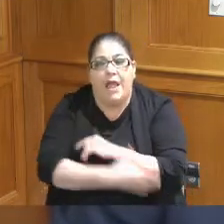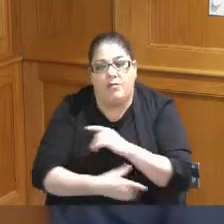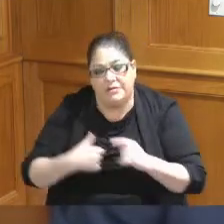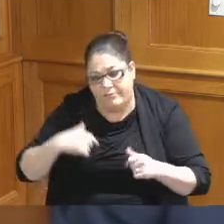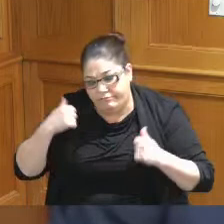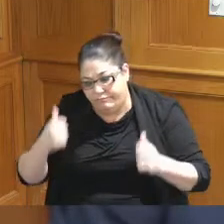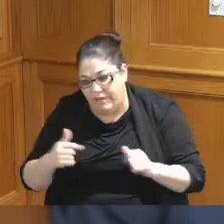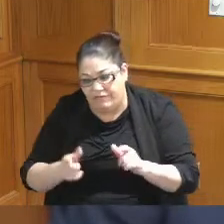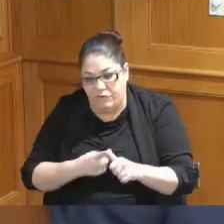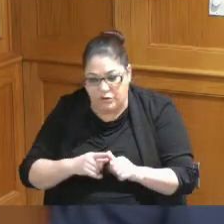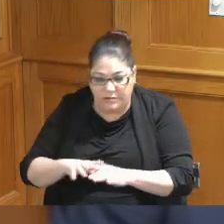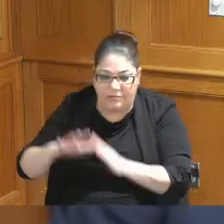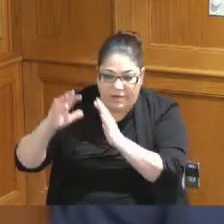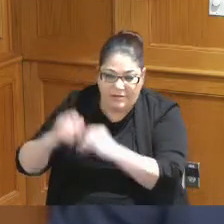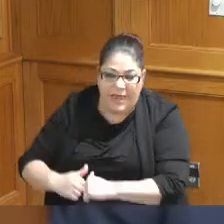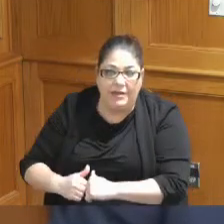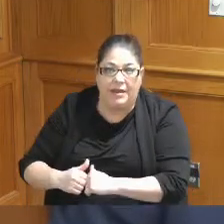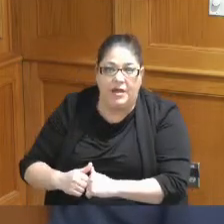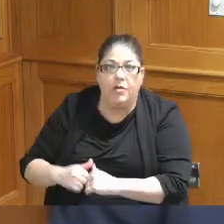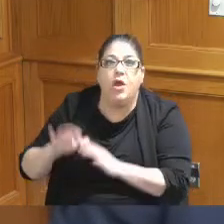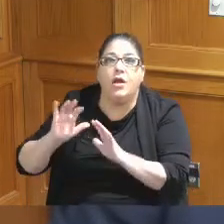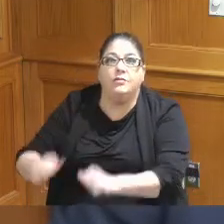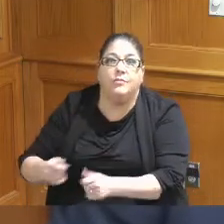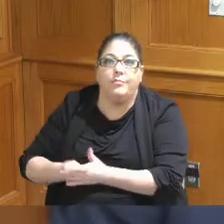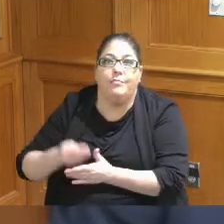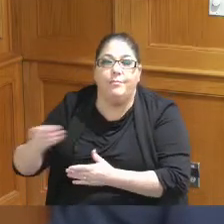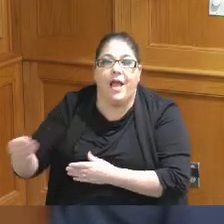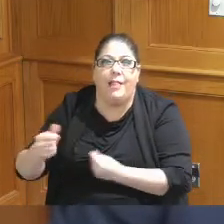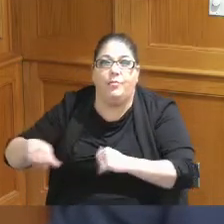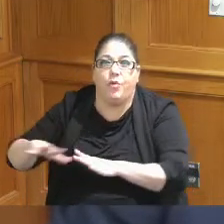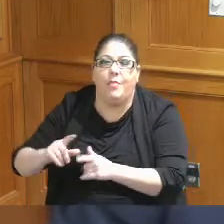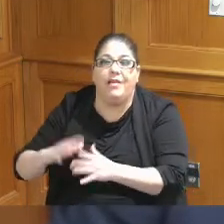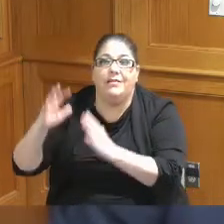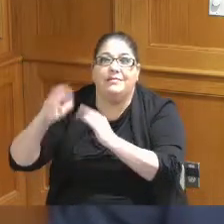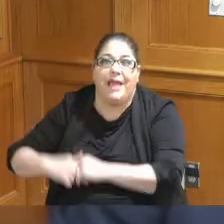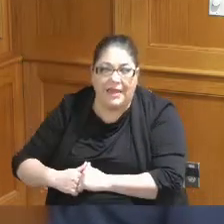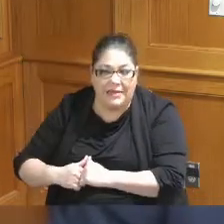step then is to take down or get control of the Millennium take it down which is what we did and